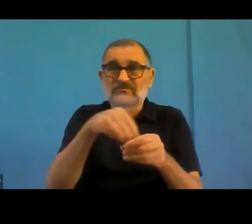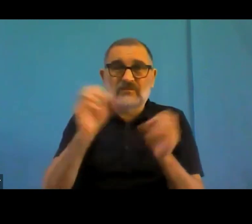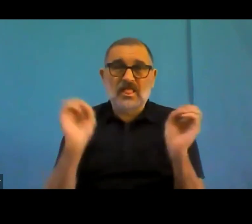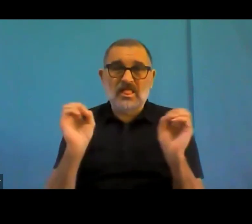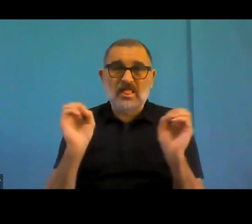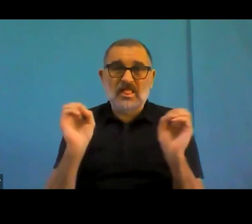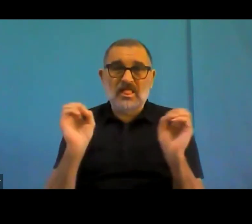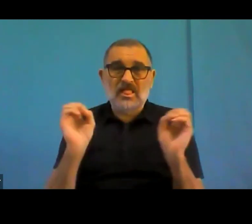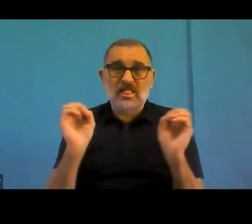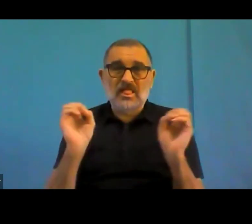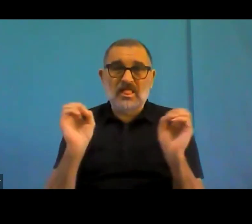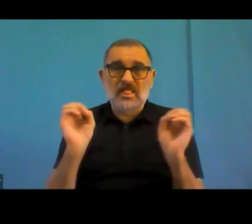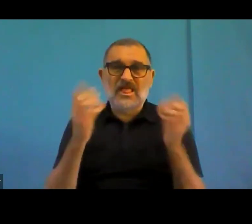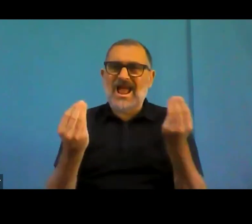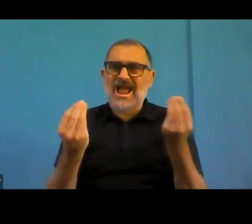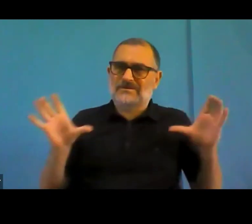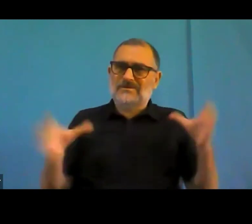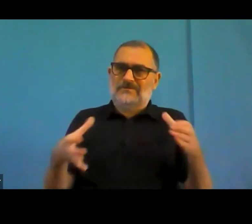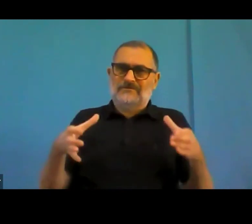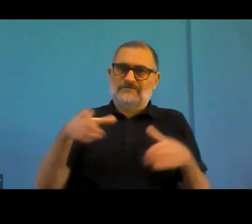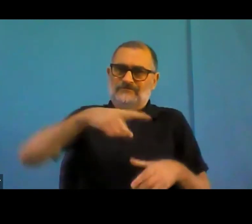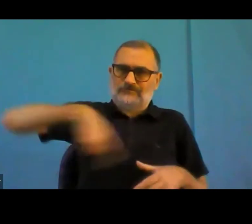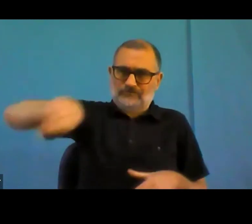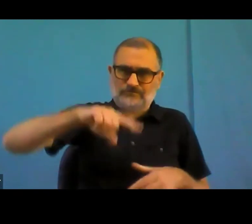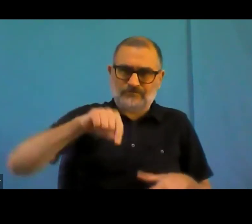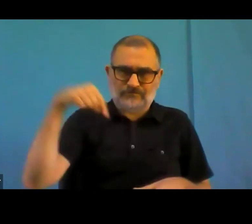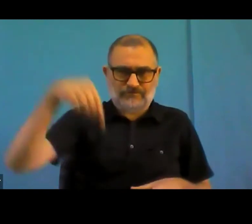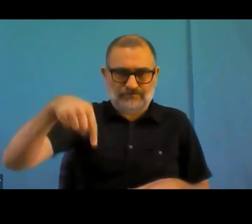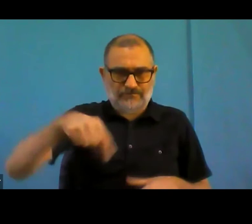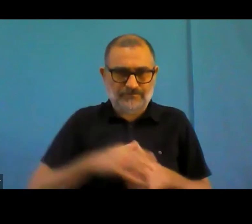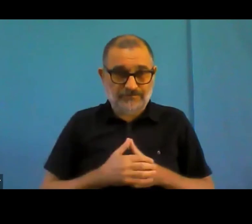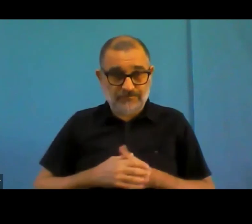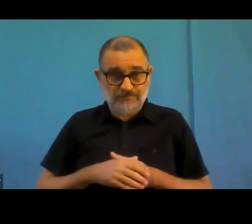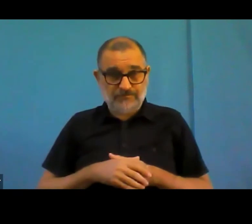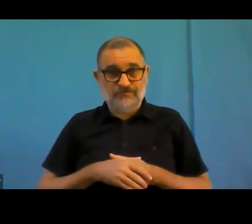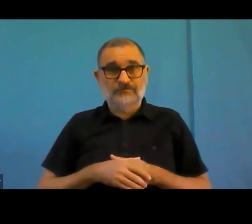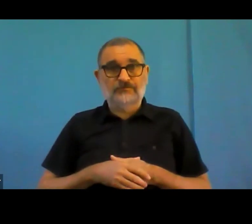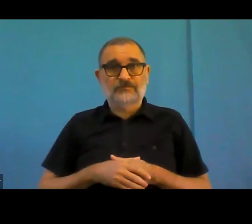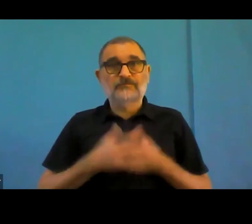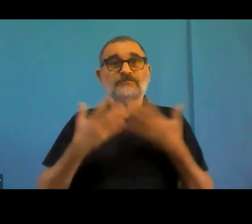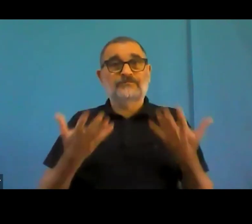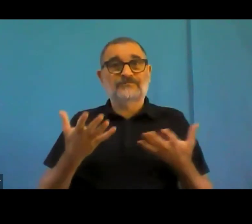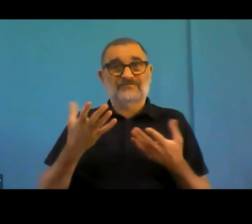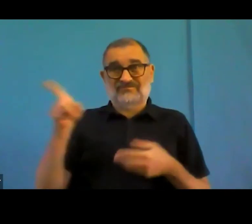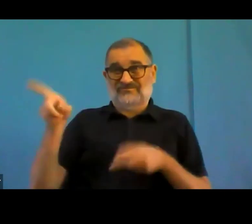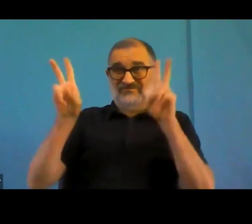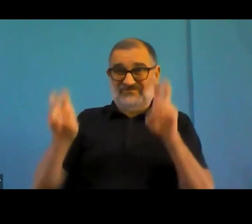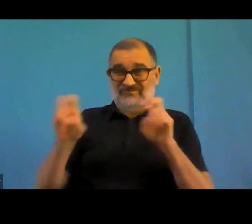If you don't have the time or money to do the human corrections? Are you then just providing the automatic captioning? As is? Is that kind of good enough?